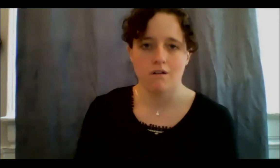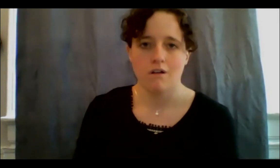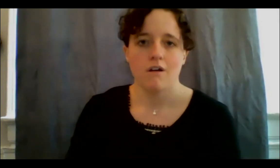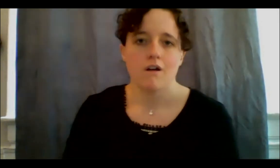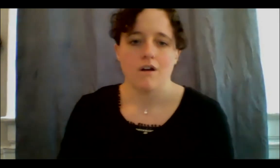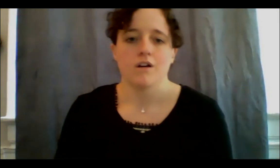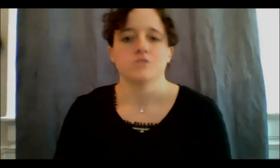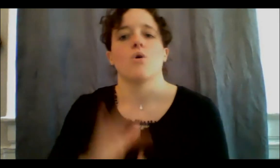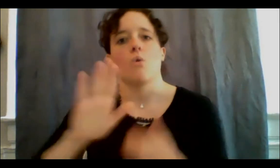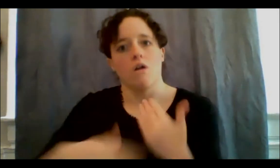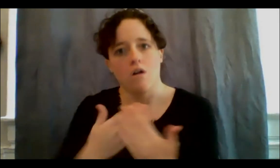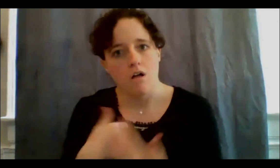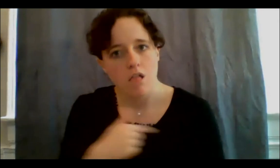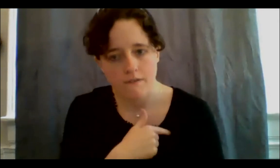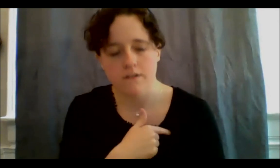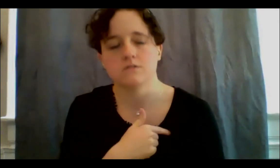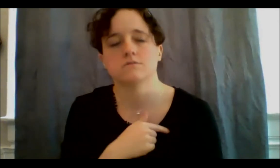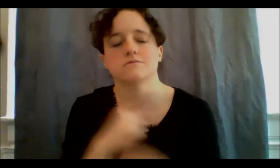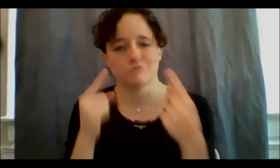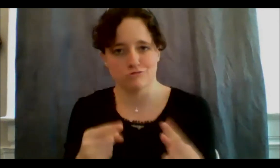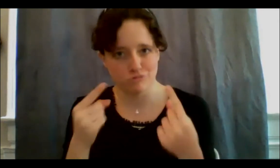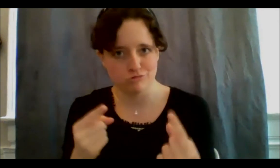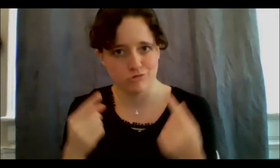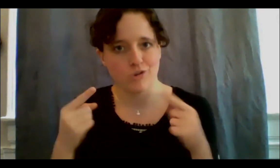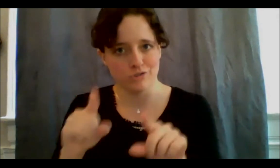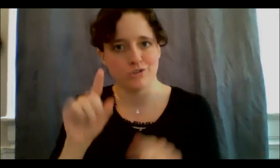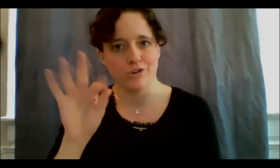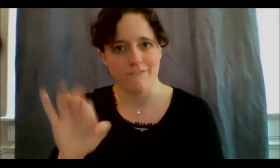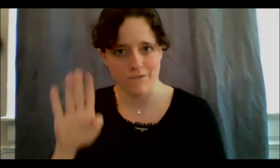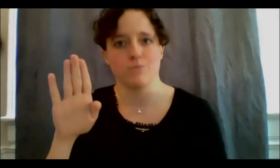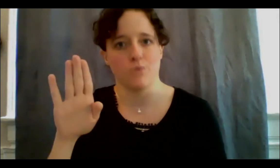are just run ragged in February, because you get busy, that's when you get busy,